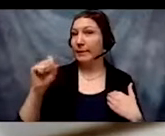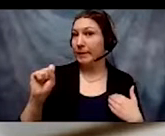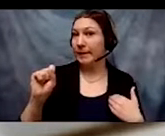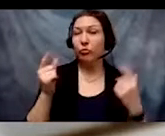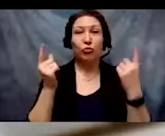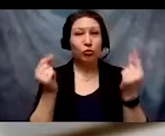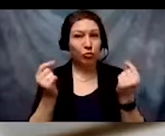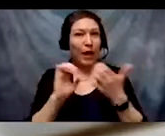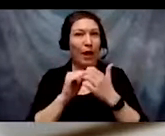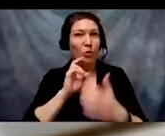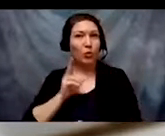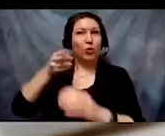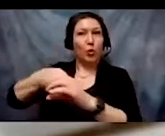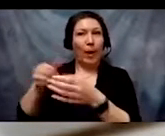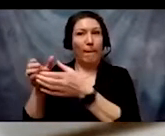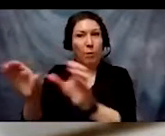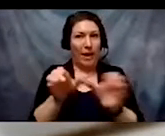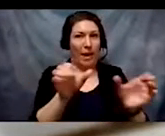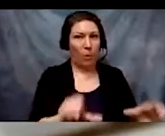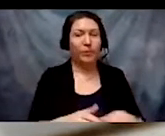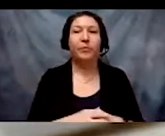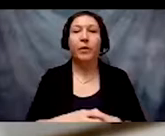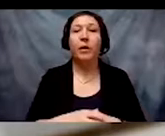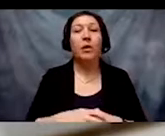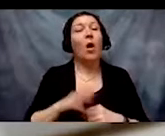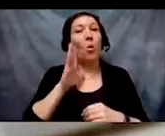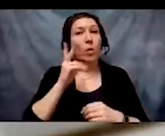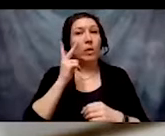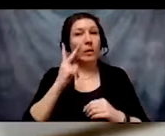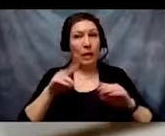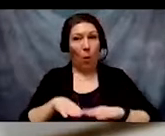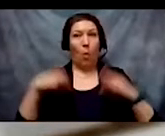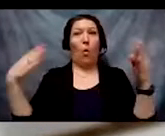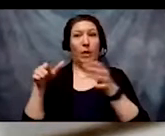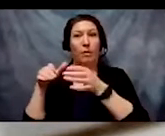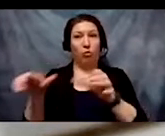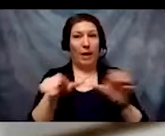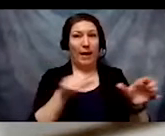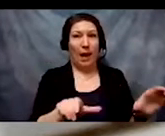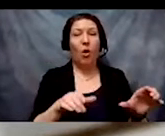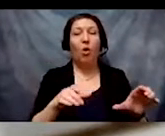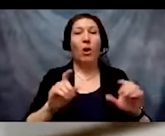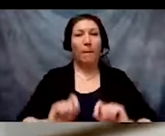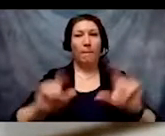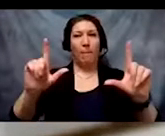a room for breakout rooms. Click on the join button,